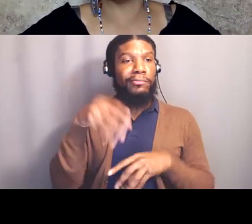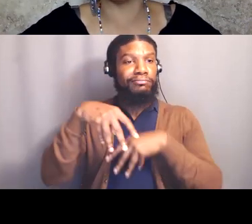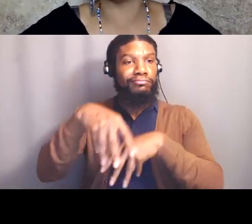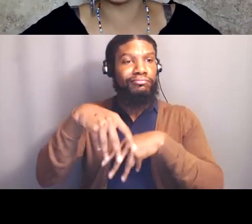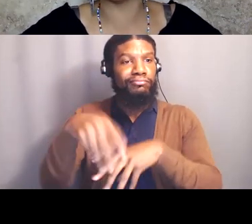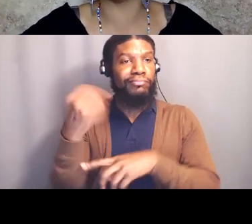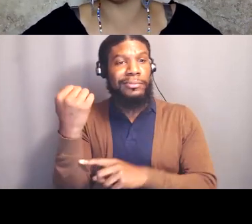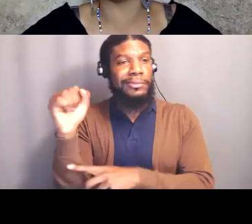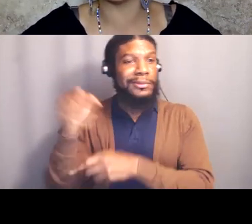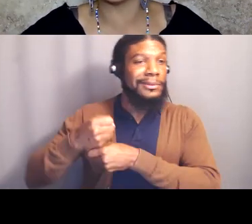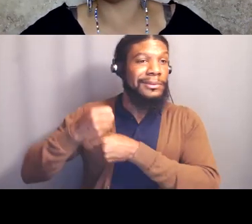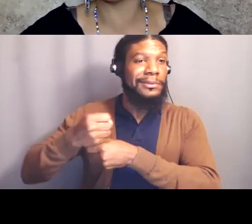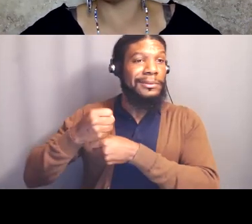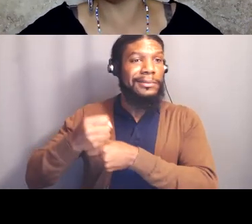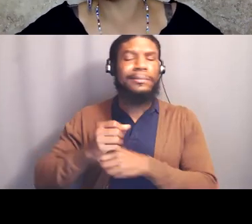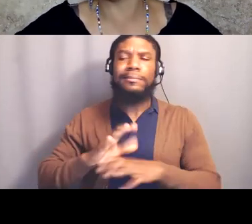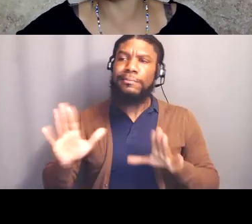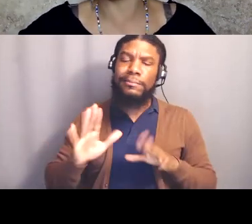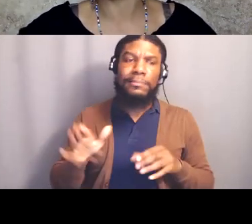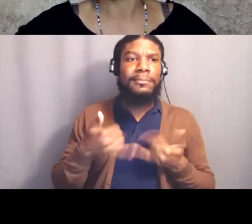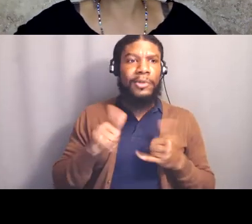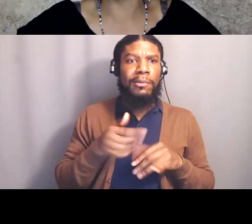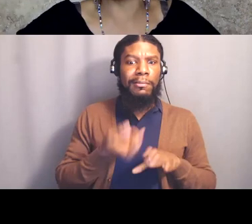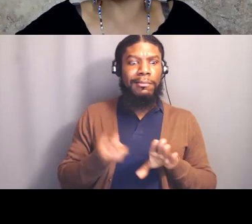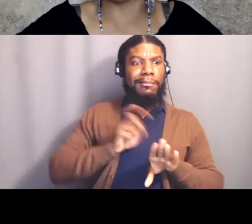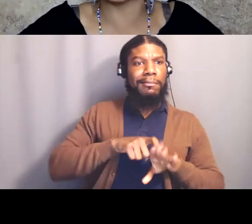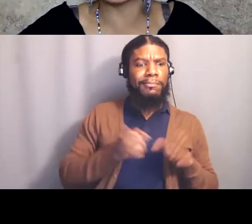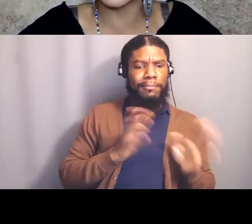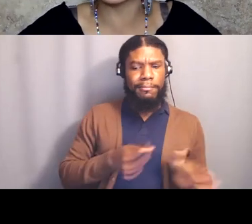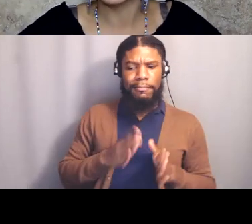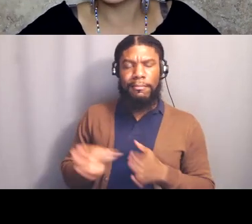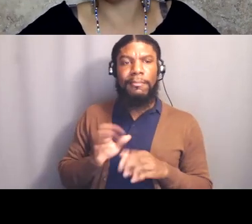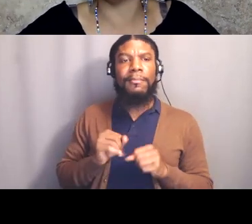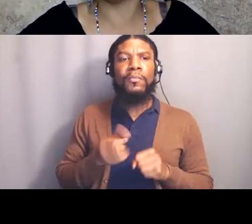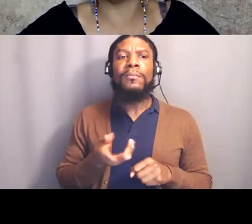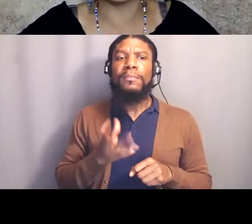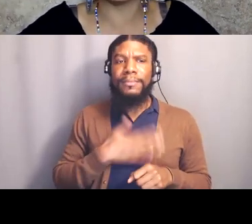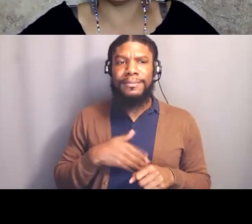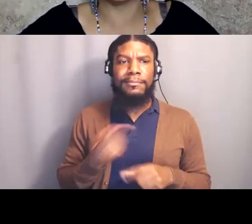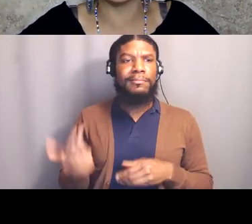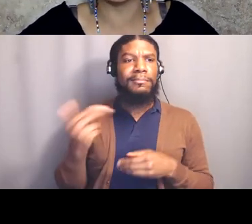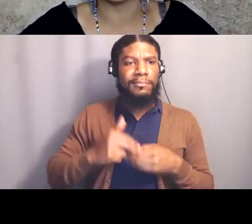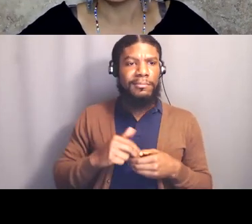for our Black Lives Matter Los Angeles monthly meeting, Sunday at seven o'clock at Ward AME Church.